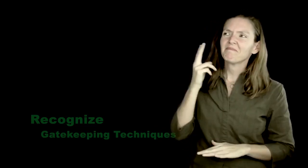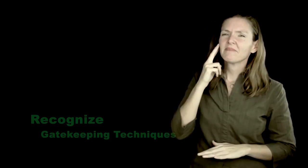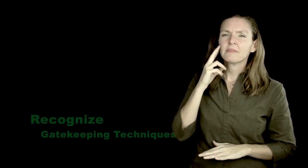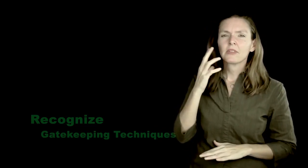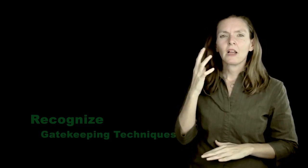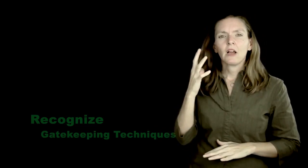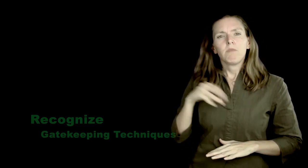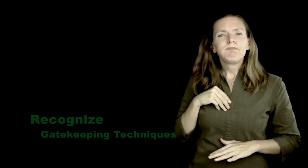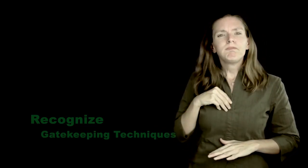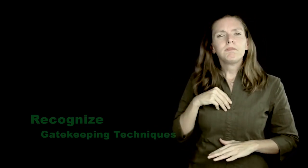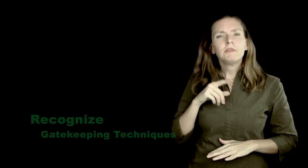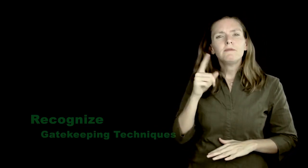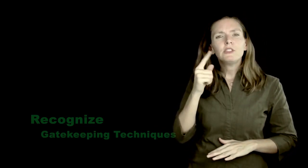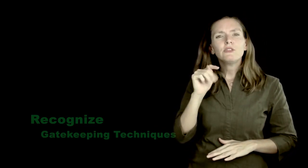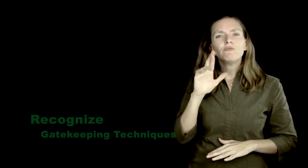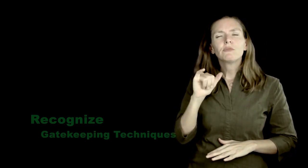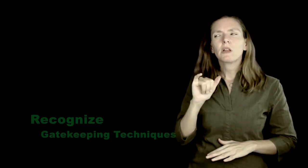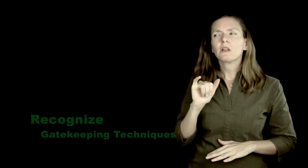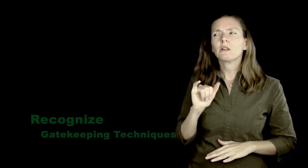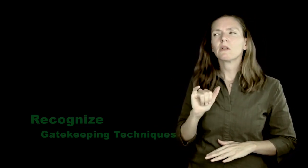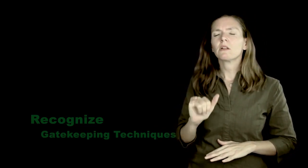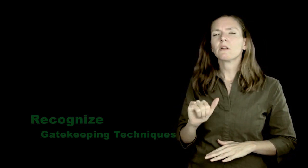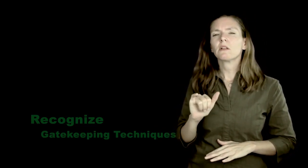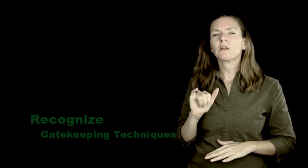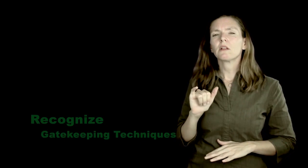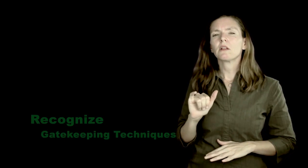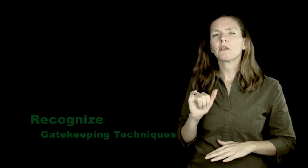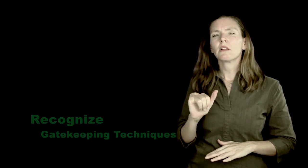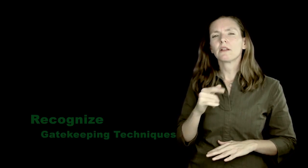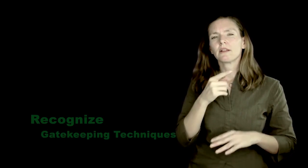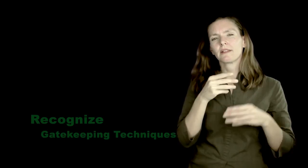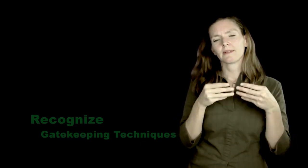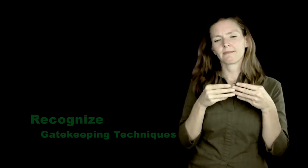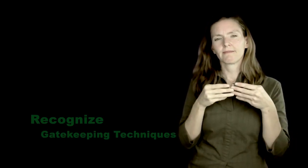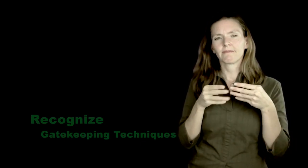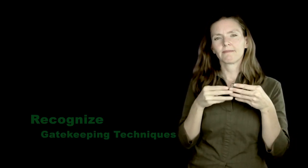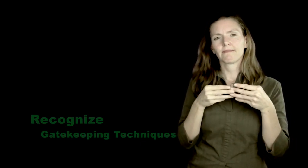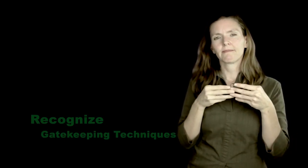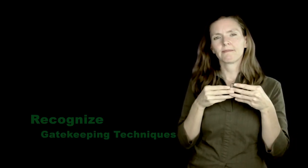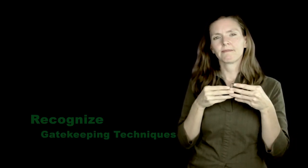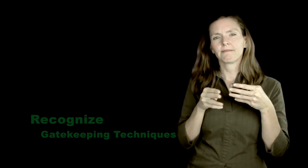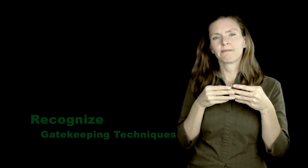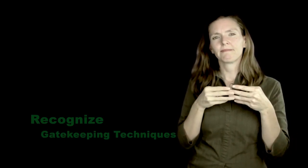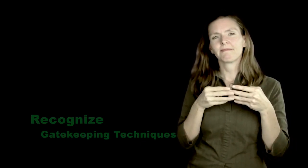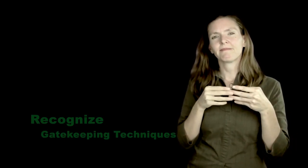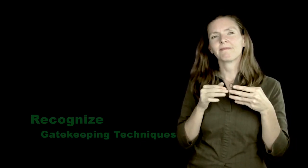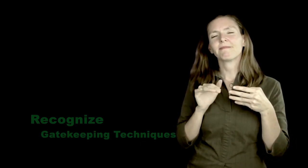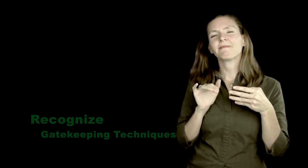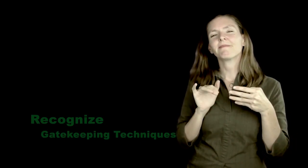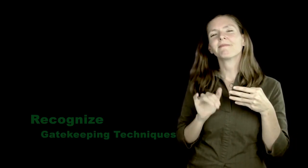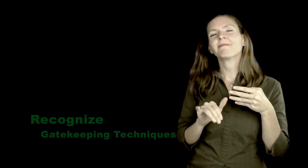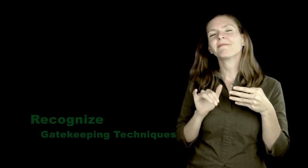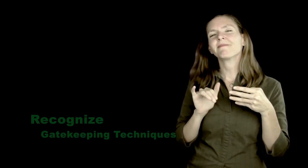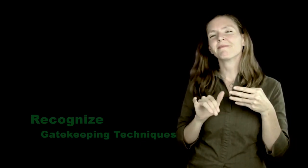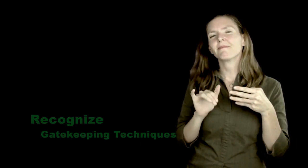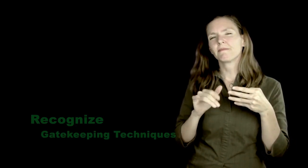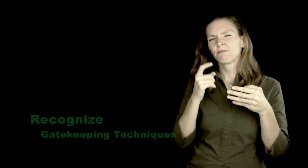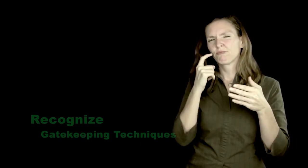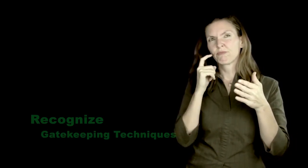Our original article was approved on our first try! This experience hit us.... this is an example of academic gatekeeping!